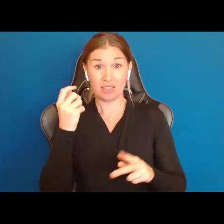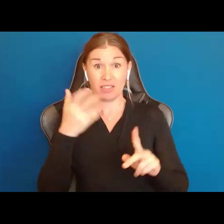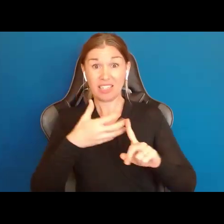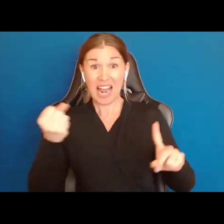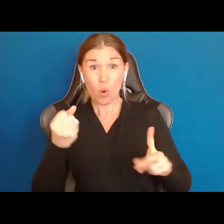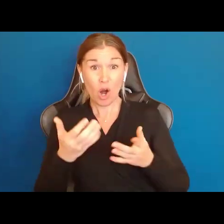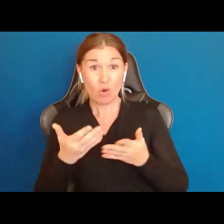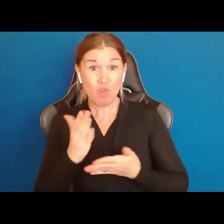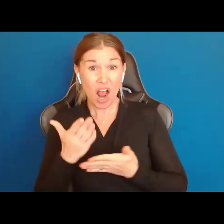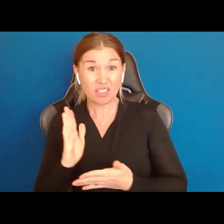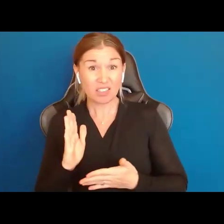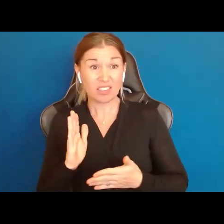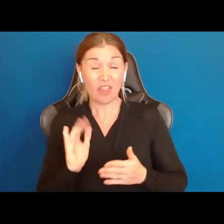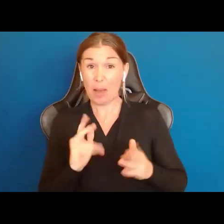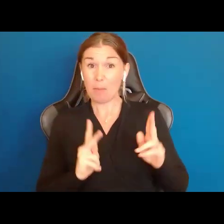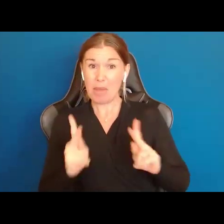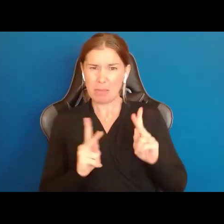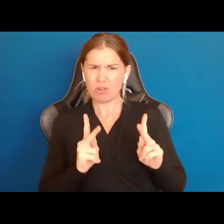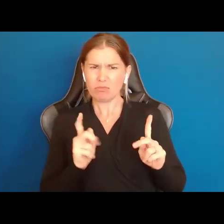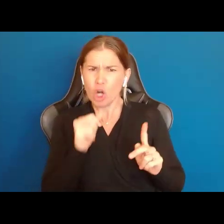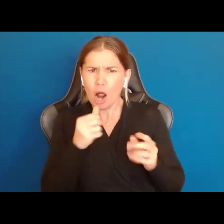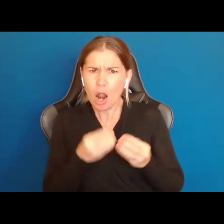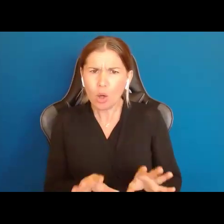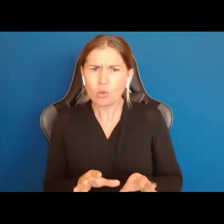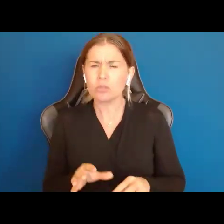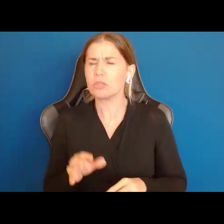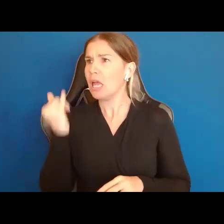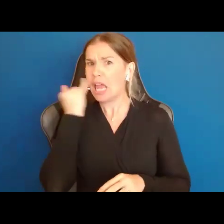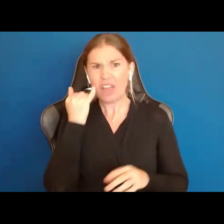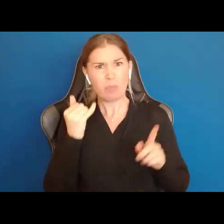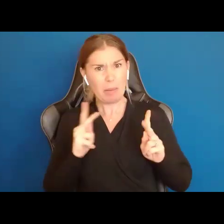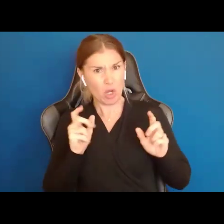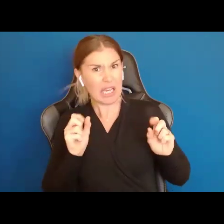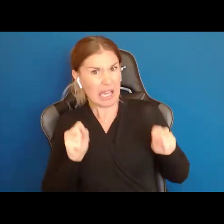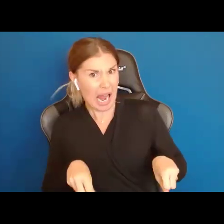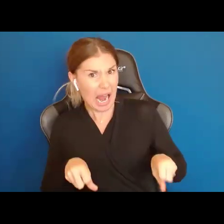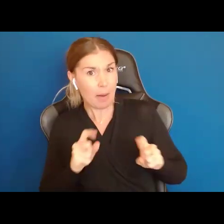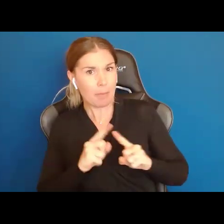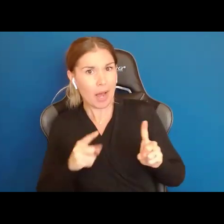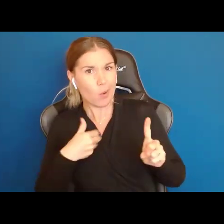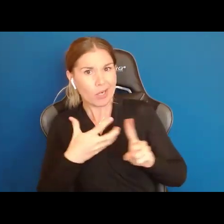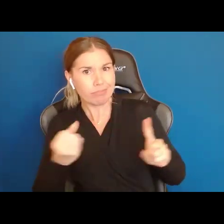need to lose, when we take away rights that people are able to exercise, bad things can happen. As these two journals have said, when you have a guardian, you have a third party, often a stranger who